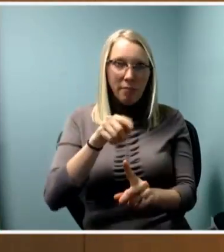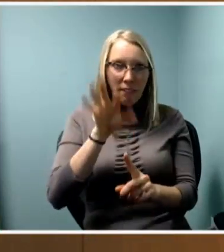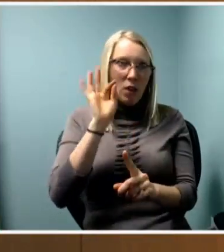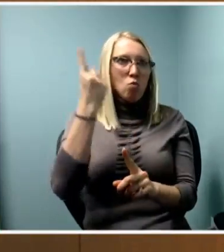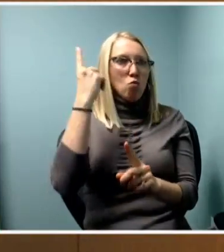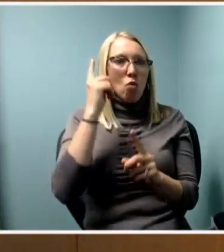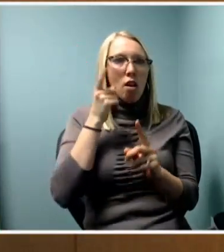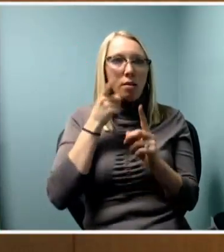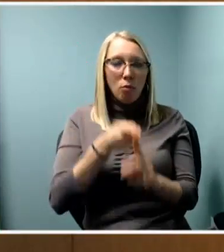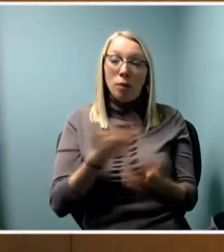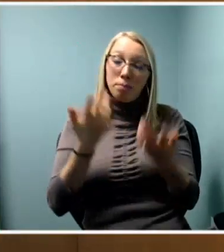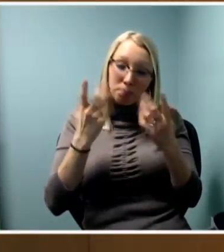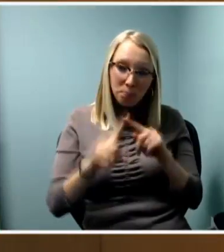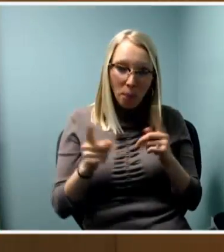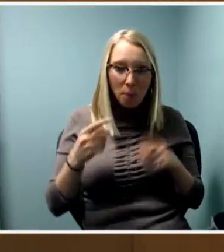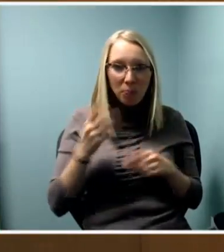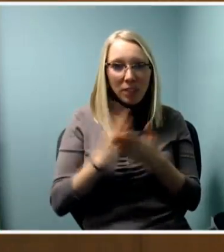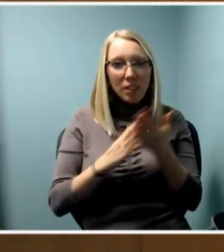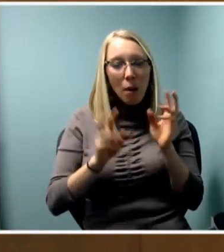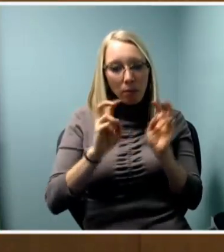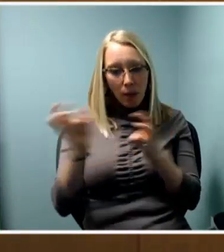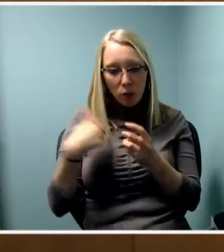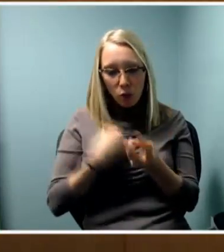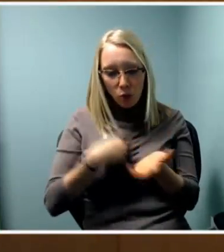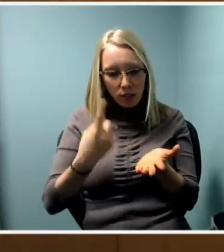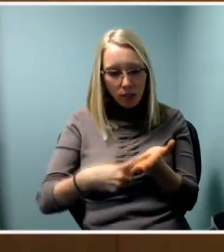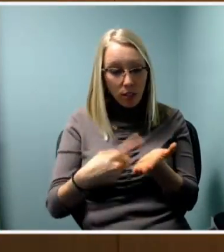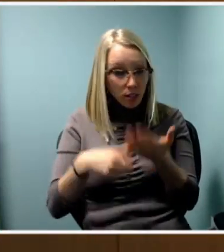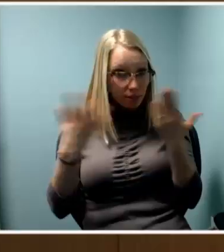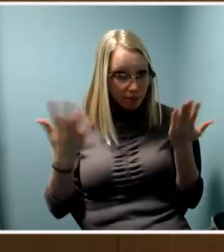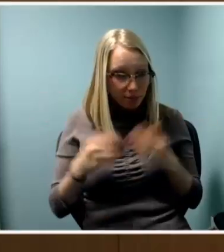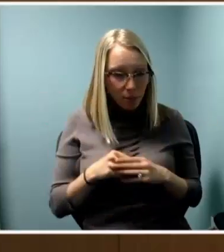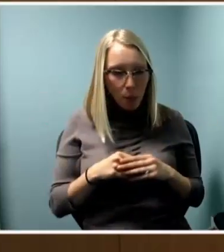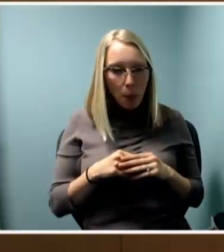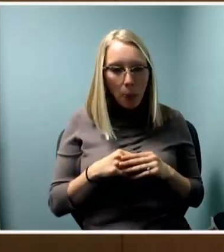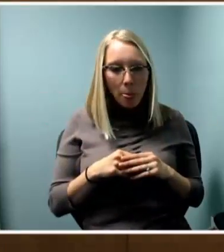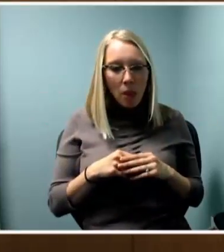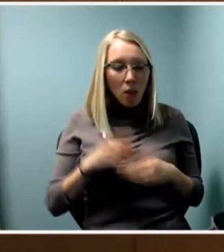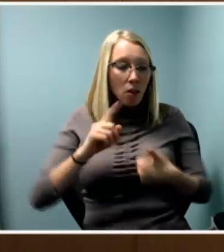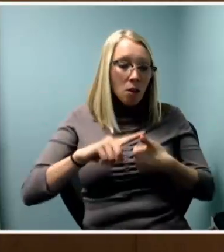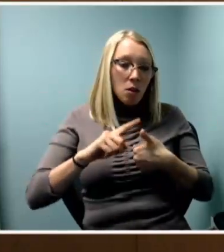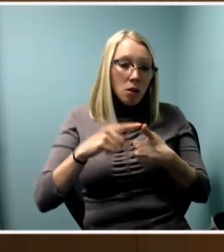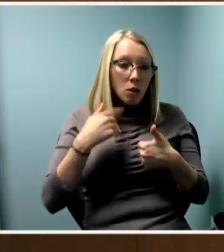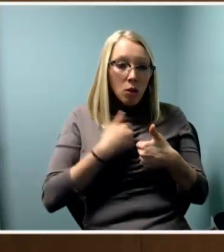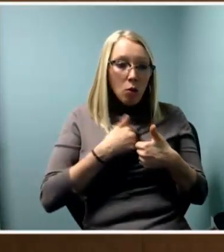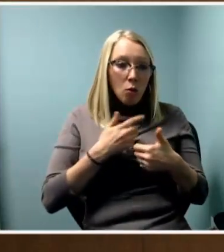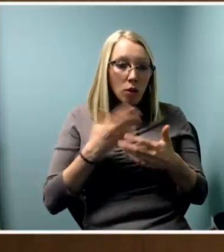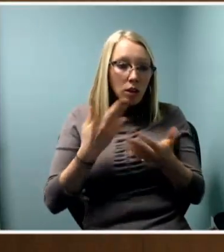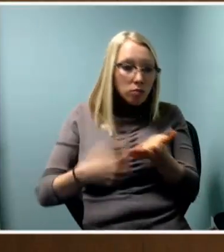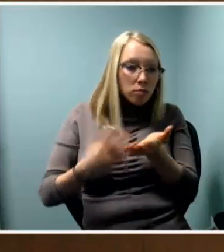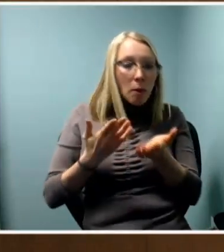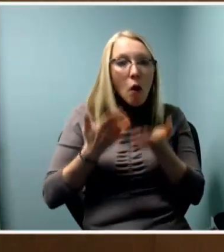So some things we talked about were to offer training like today's symposium